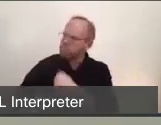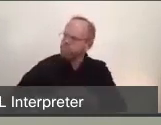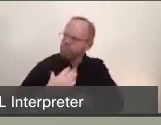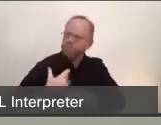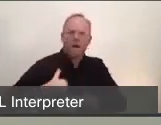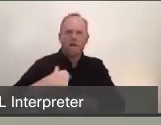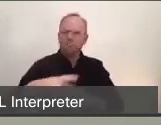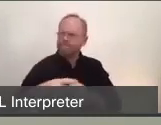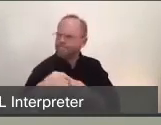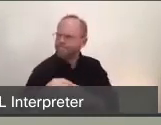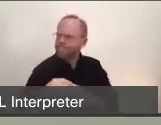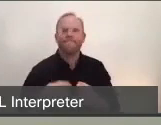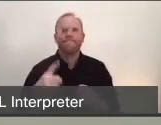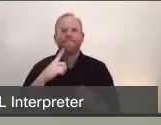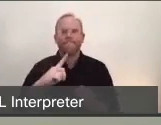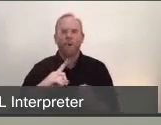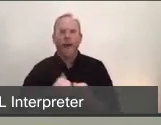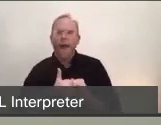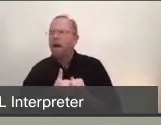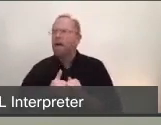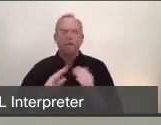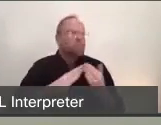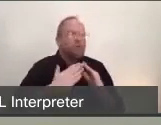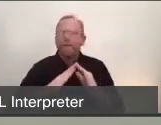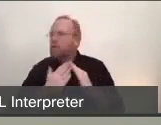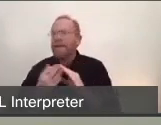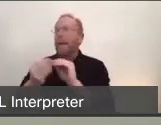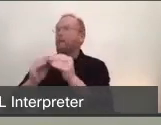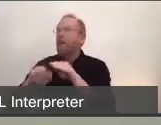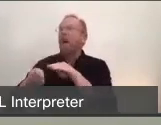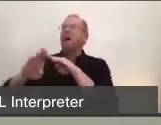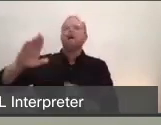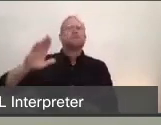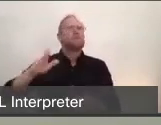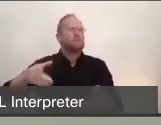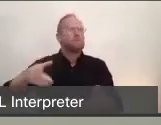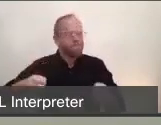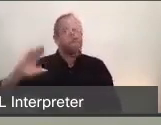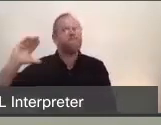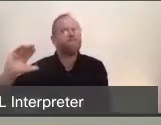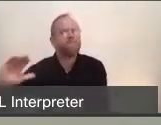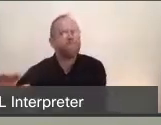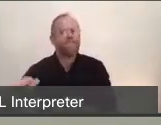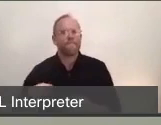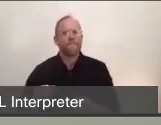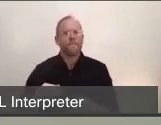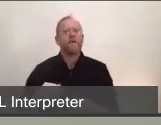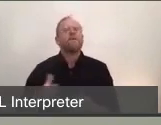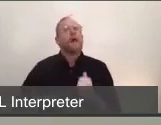aggressive community mitigation strategies that support where we are today, and will help prevent the medical surge in our community